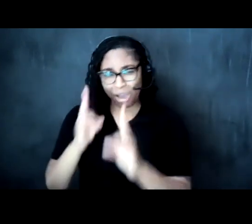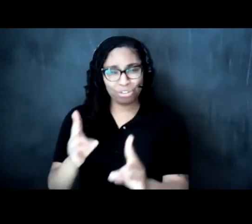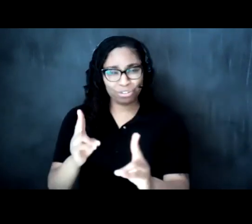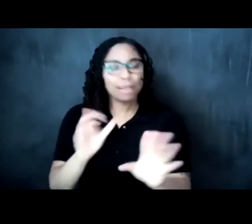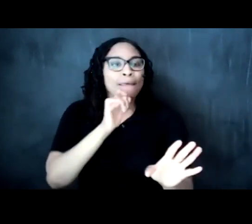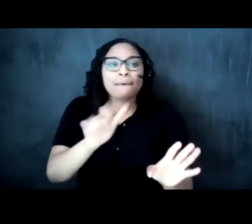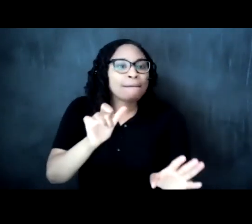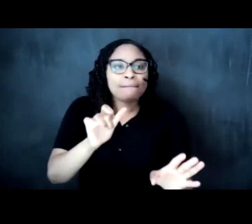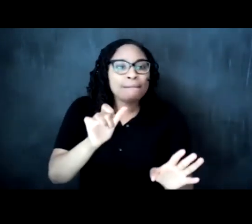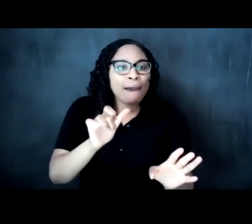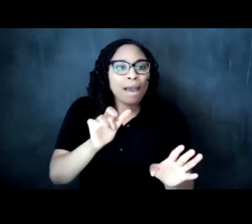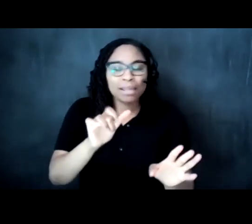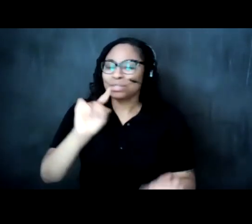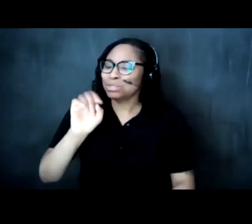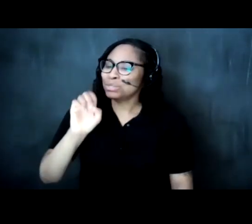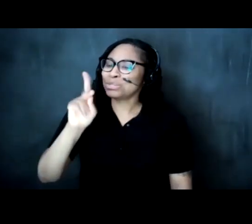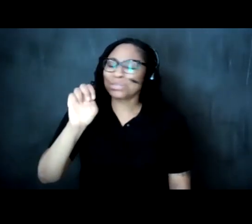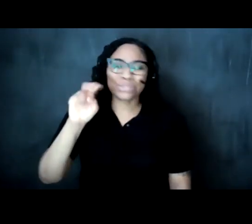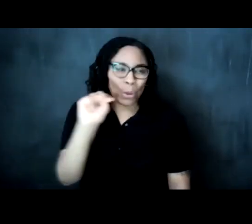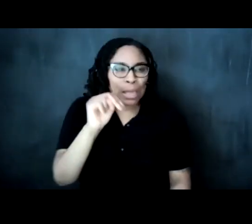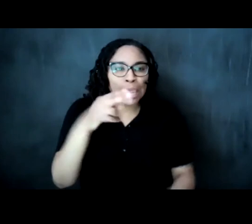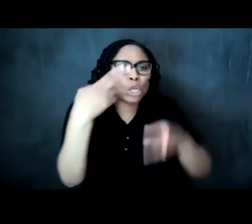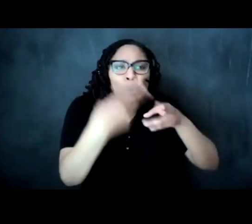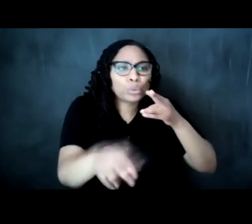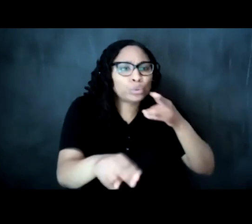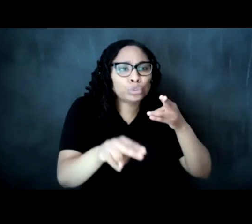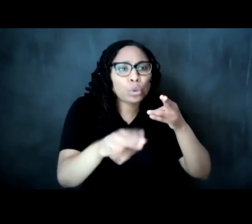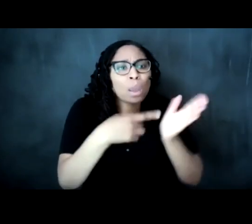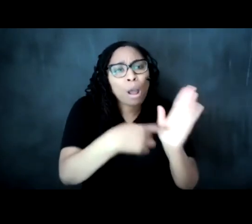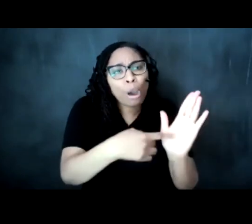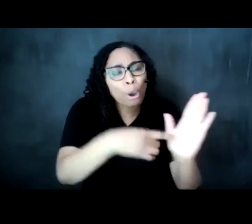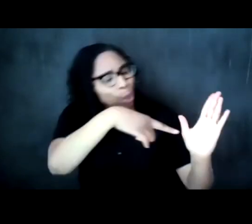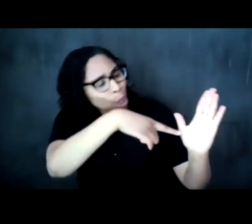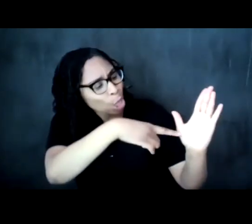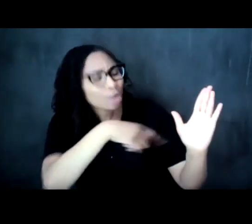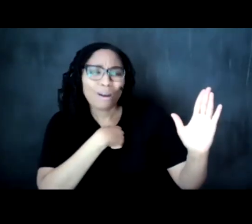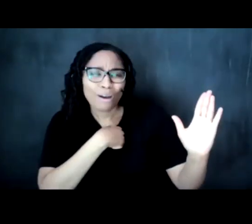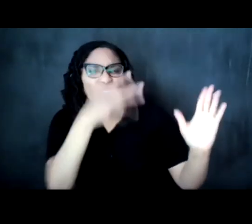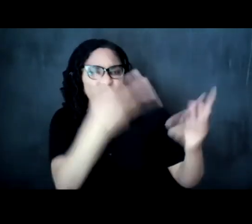really really sitting sitting with them absorbing them honoring them and honoring these traditions